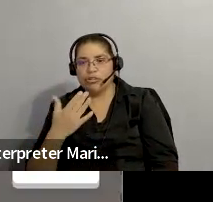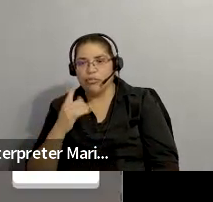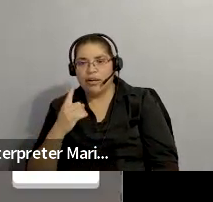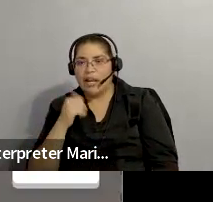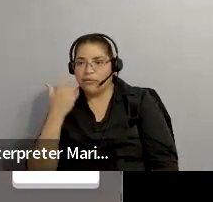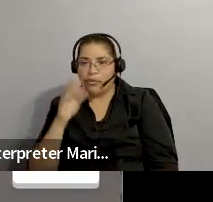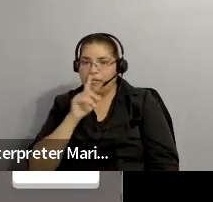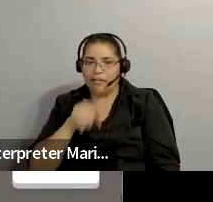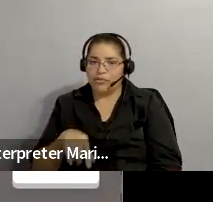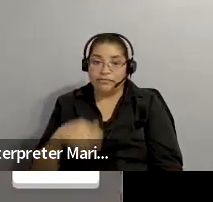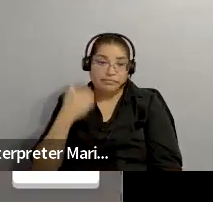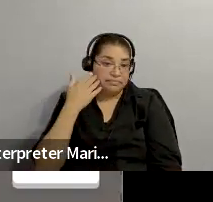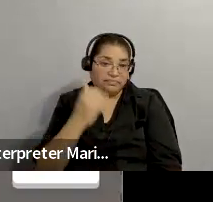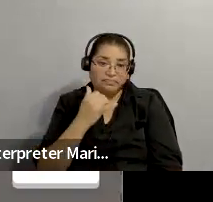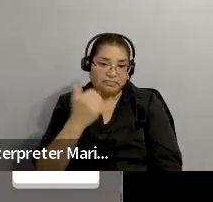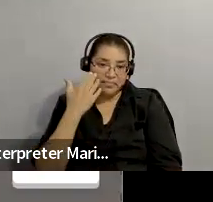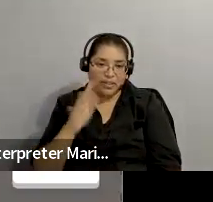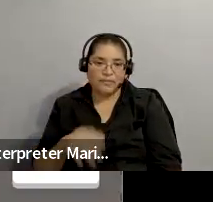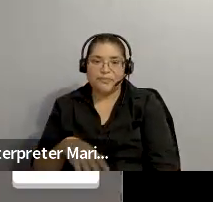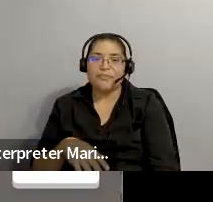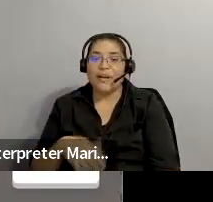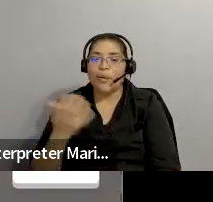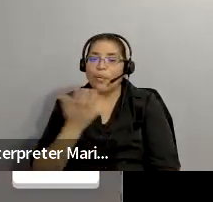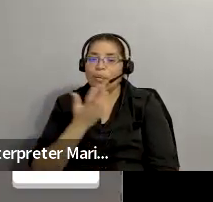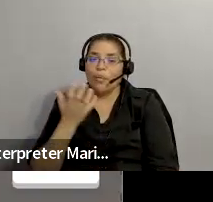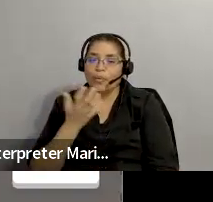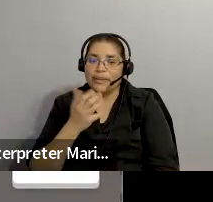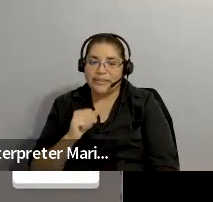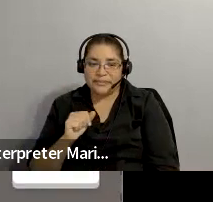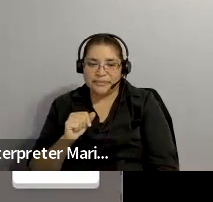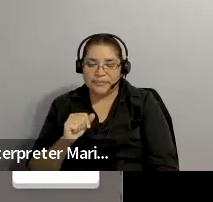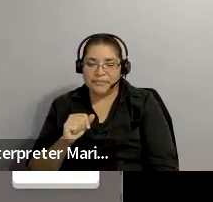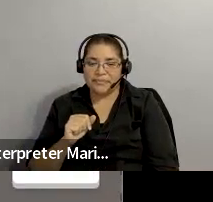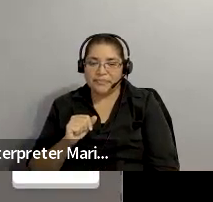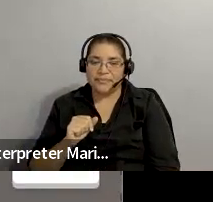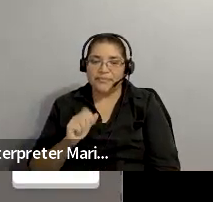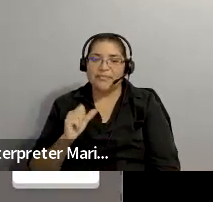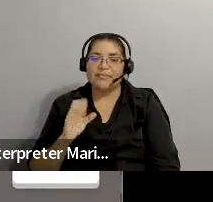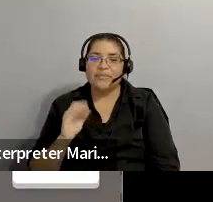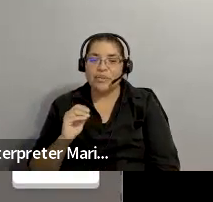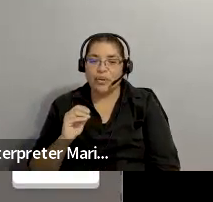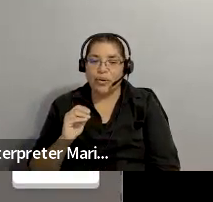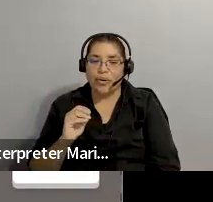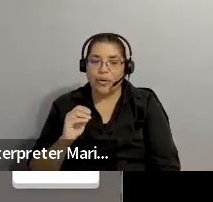: You know would be fun for independent center in New York City? What borough was it in. : That is a good one. I do not know the answer to that.